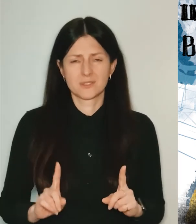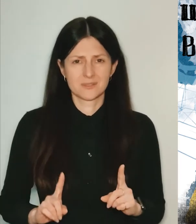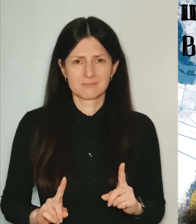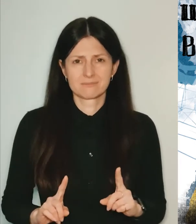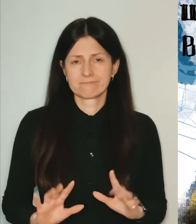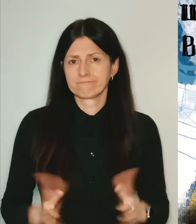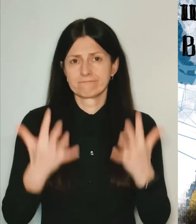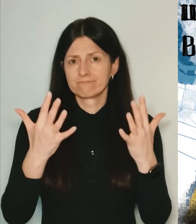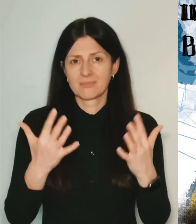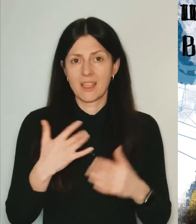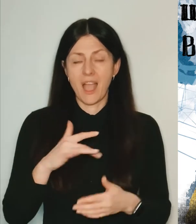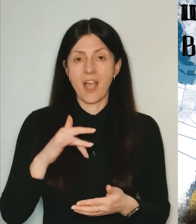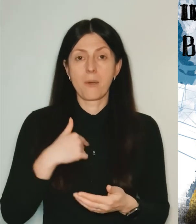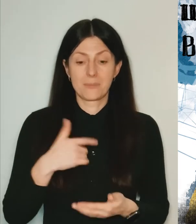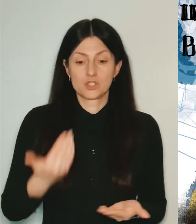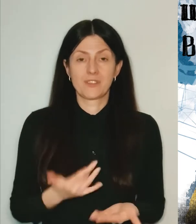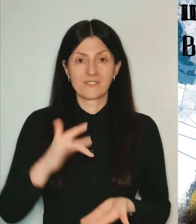We [Lodygin and his family] live on Reitarska Street.